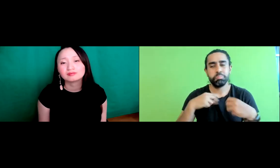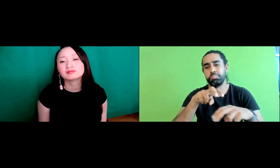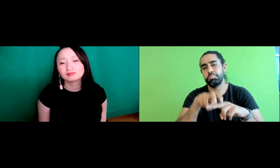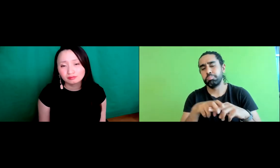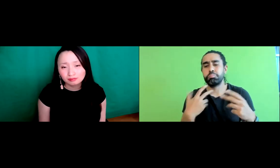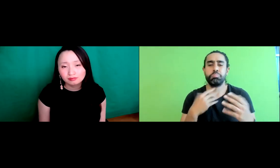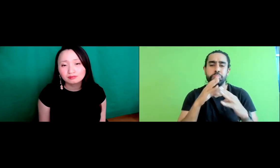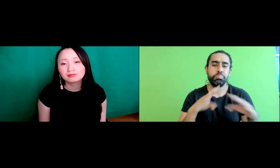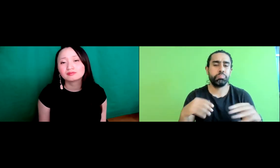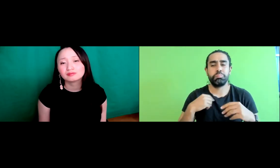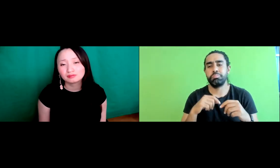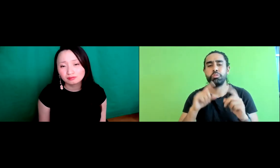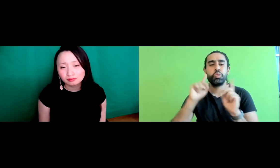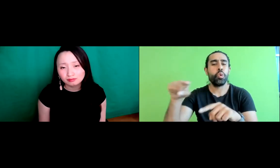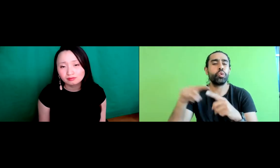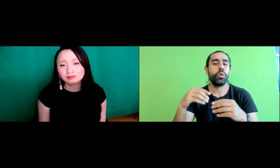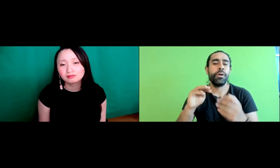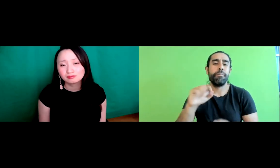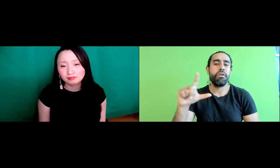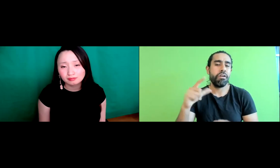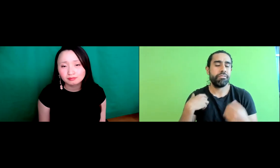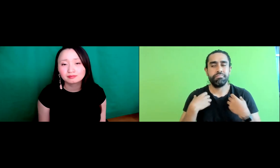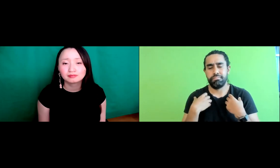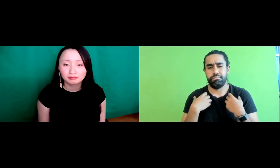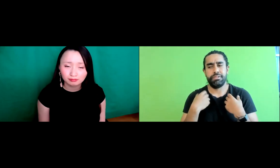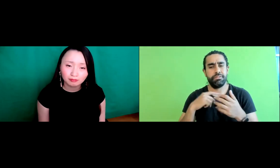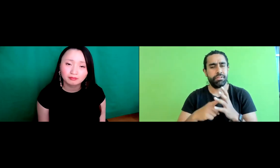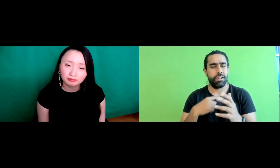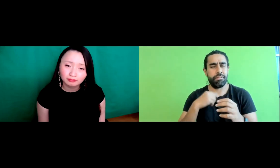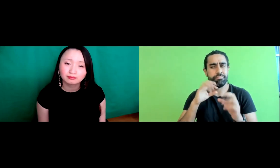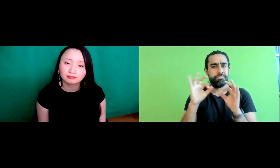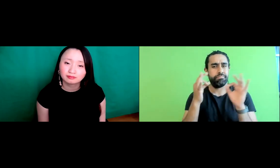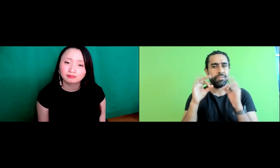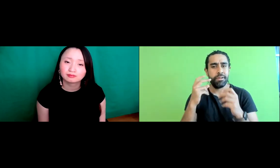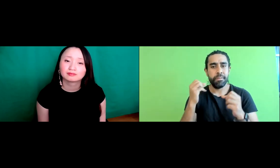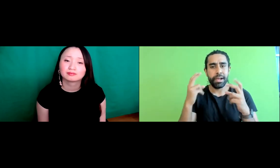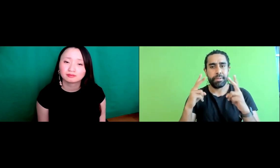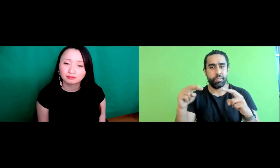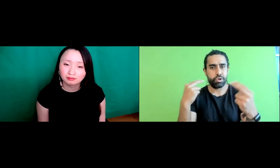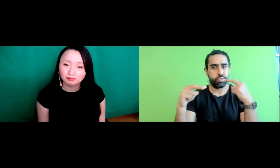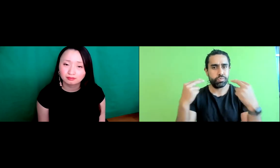11 happened. Let's say they're waiting for a train with my backpack.